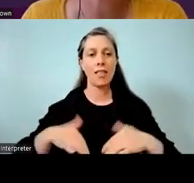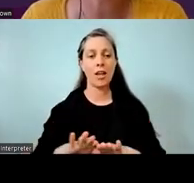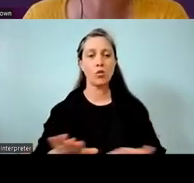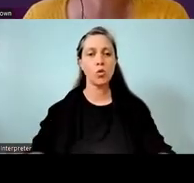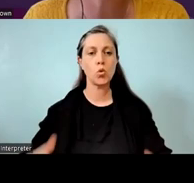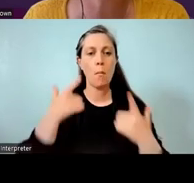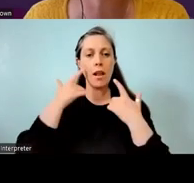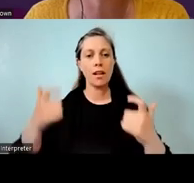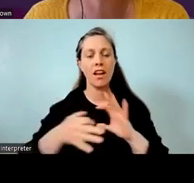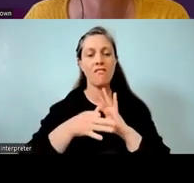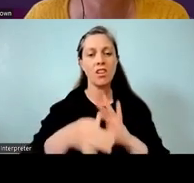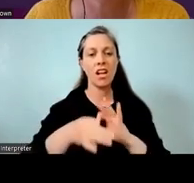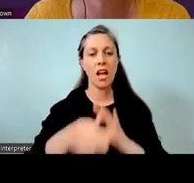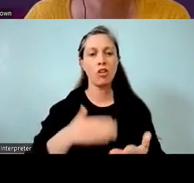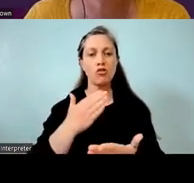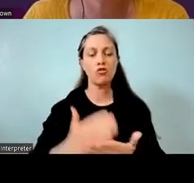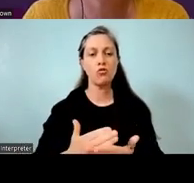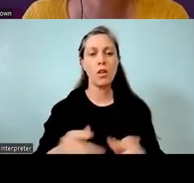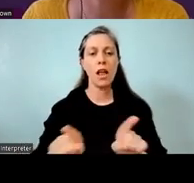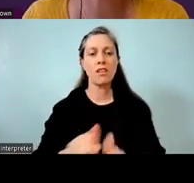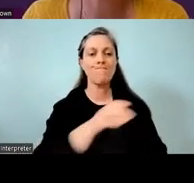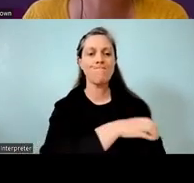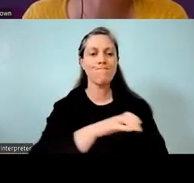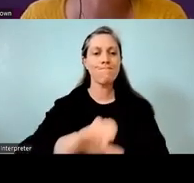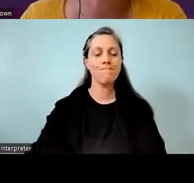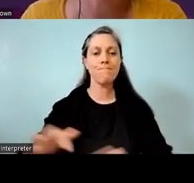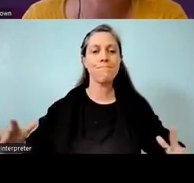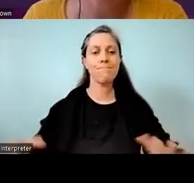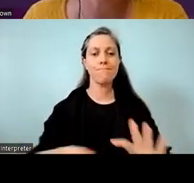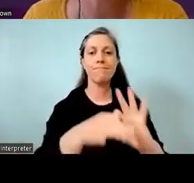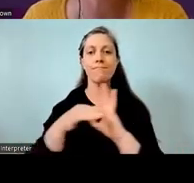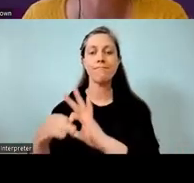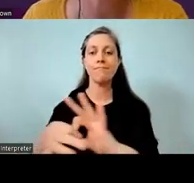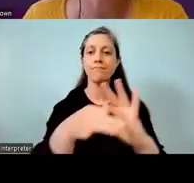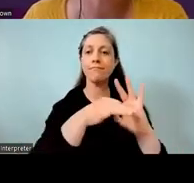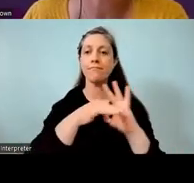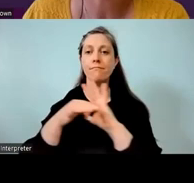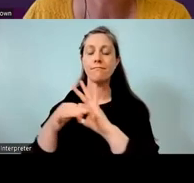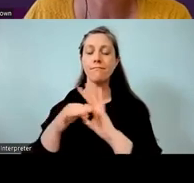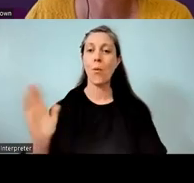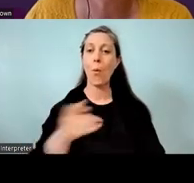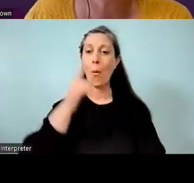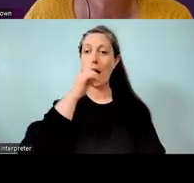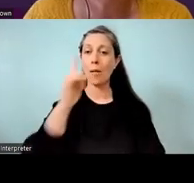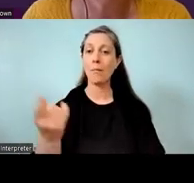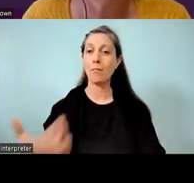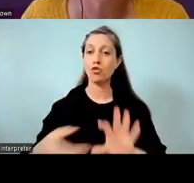Haumi ē! Hui ē! Tāiki ē! E te tī, e te tā E ngā iwi katoa Tēnā koutou katoa